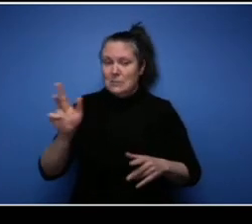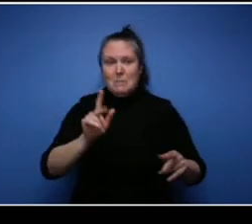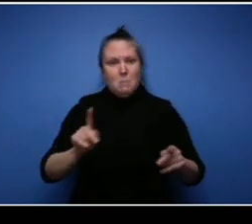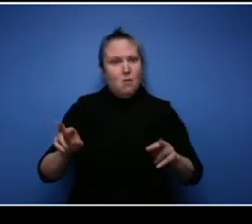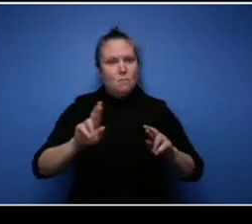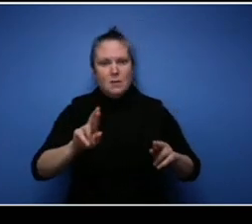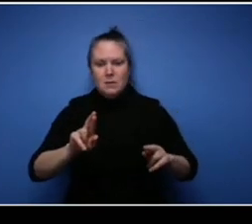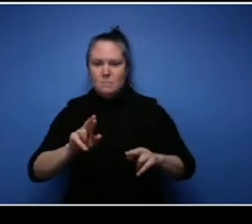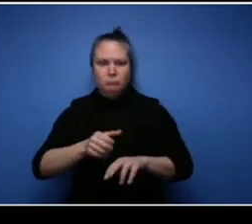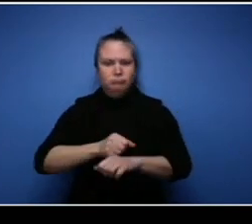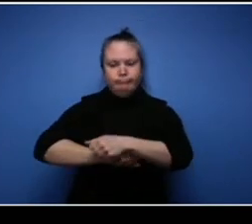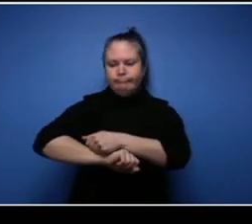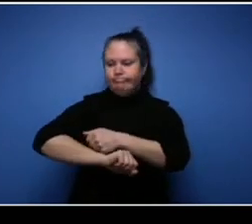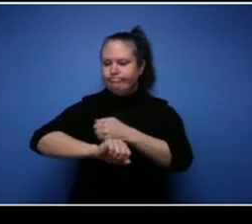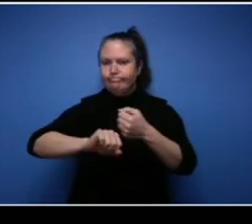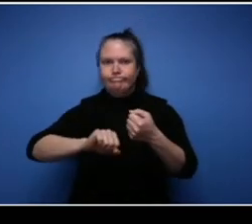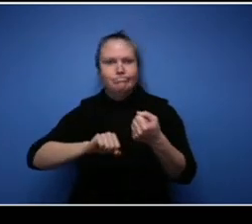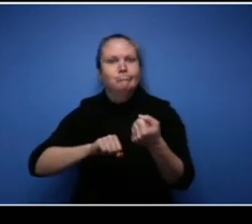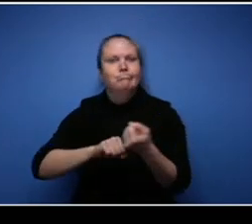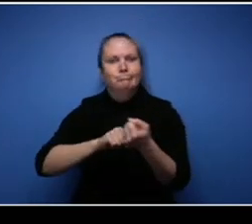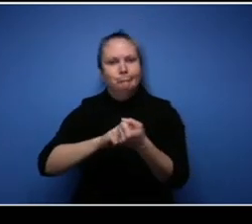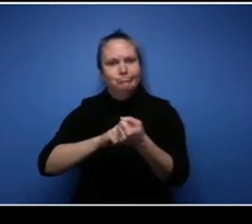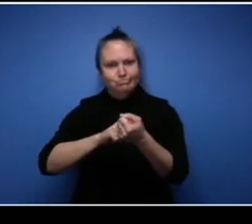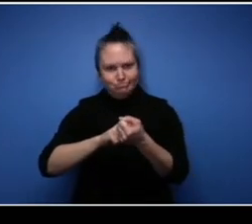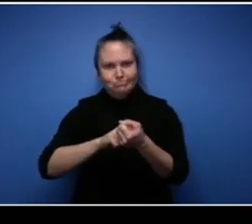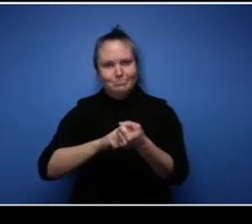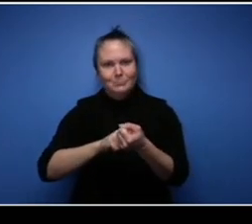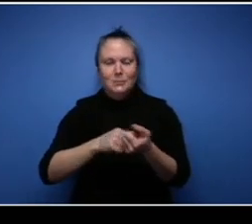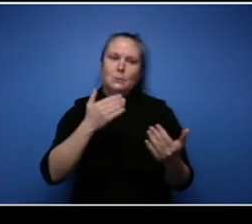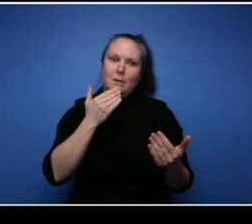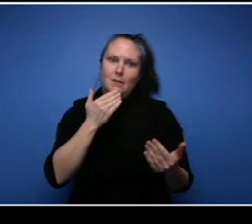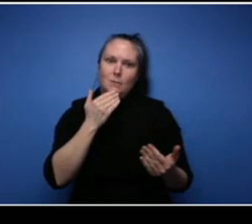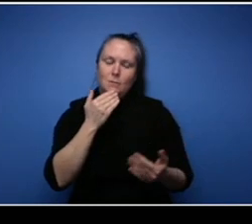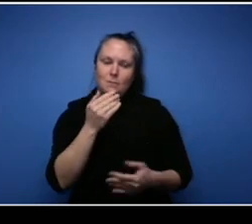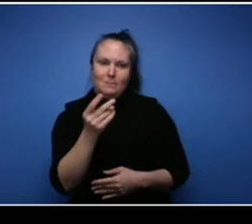So thank you for that I'm glad that you guys are gonna connect. Glenn, where can we find